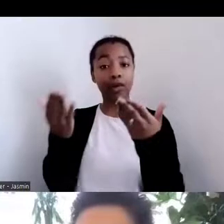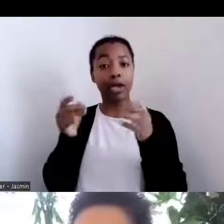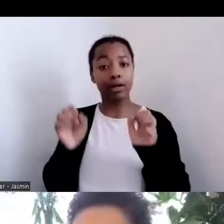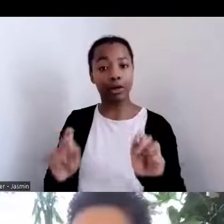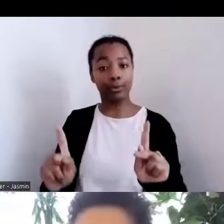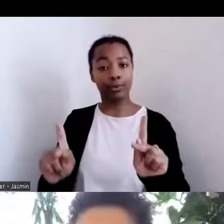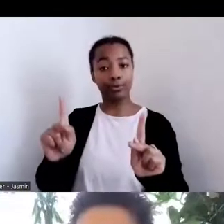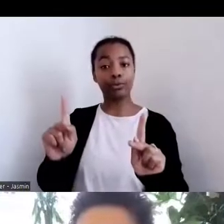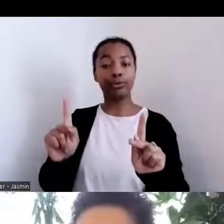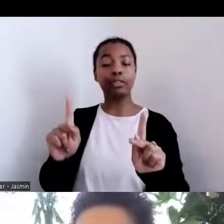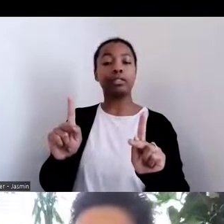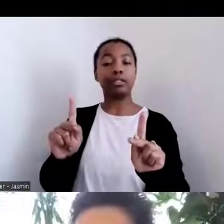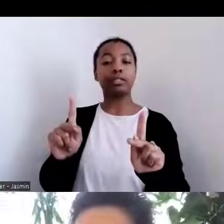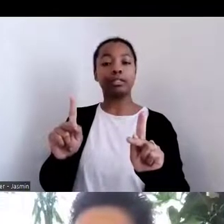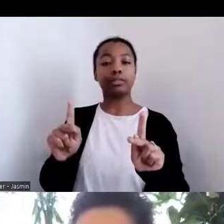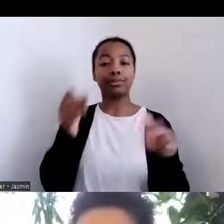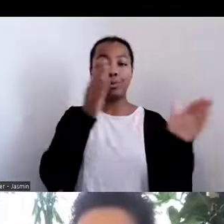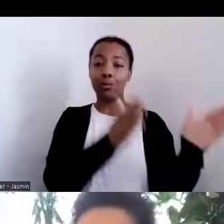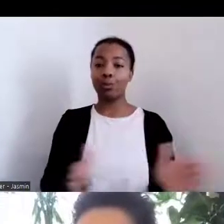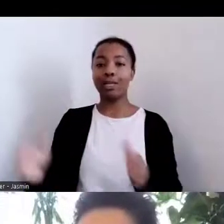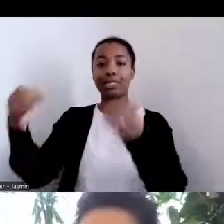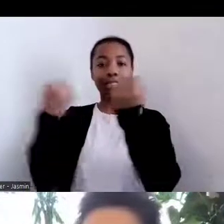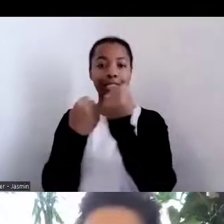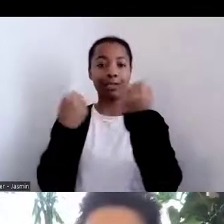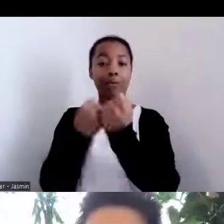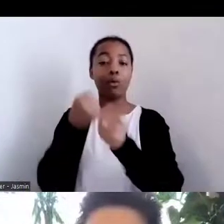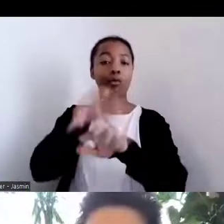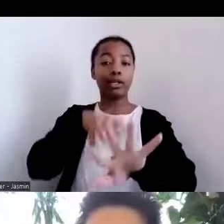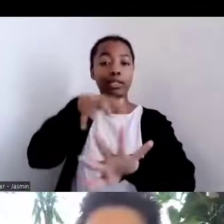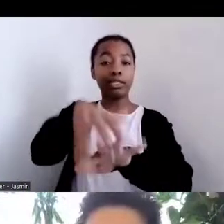ways of supporting their voices and their stories.